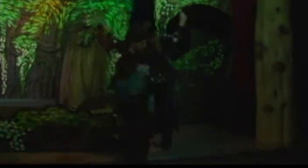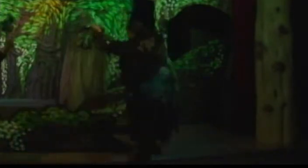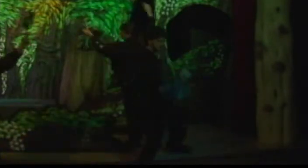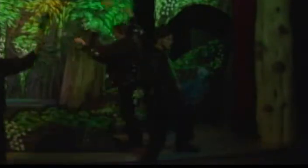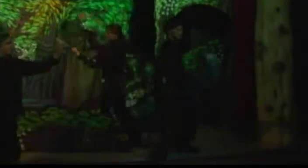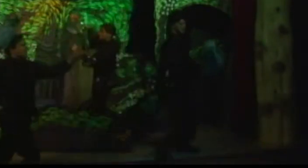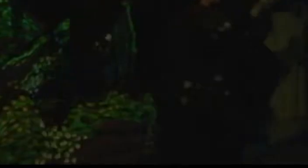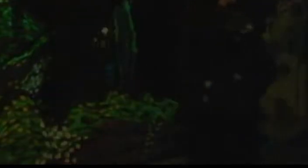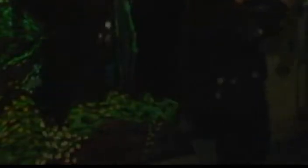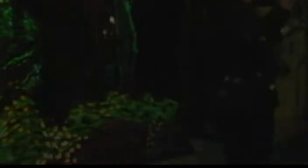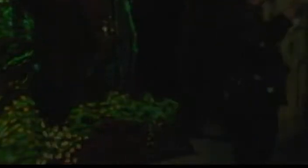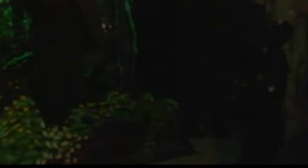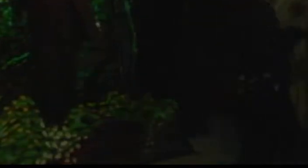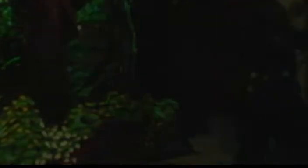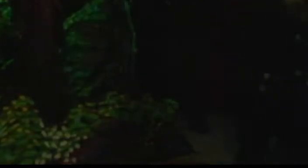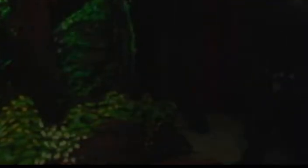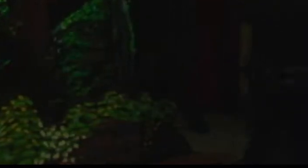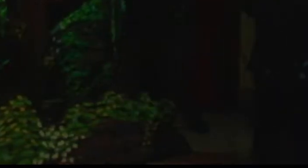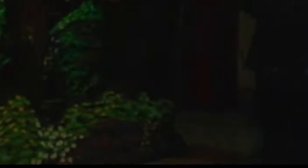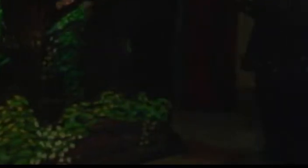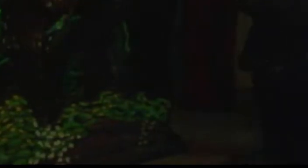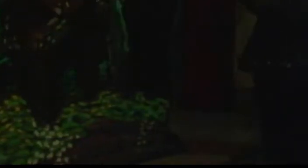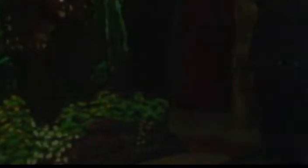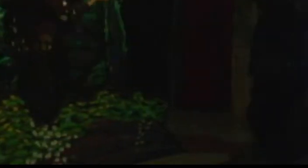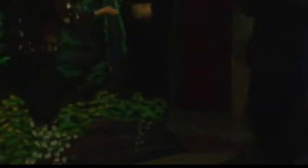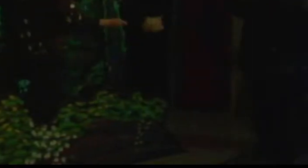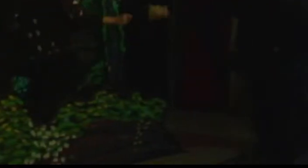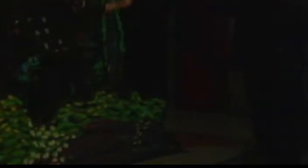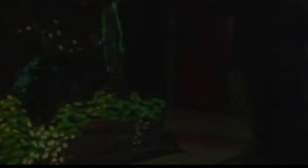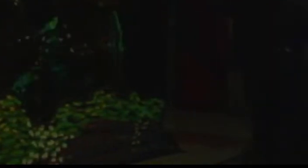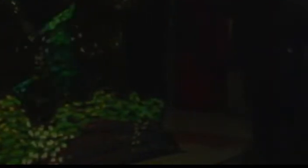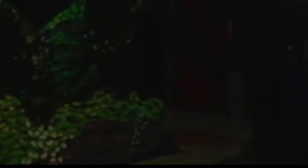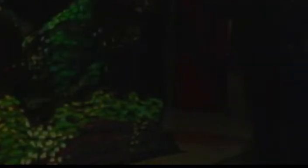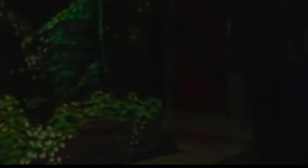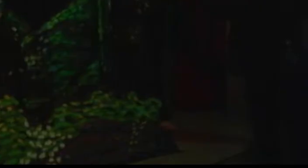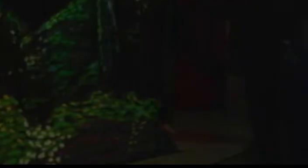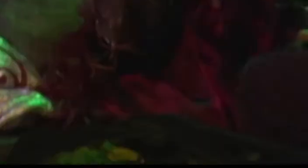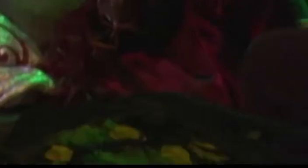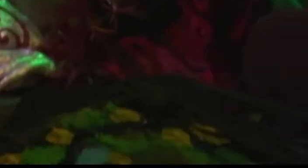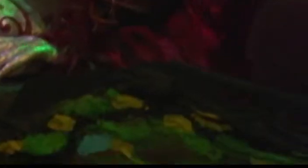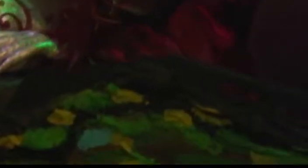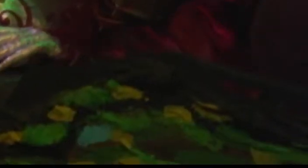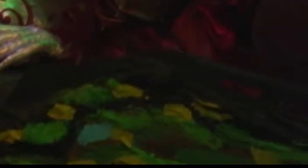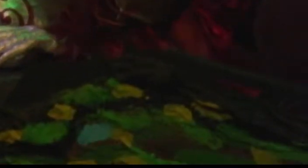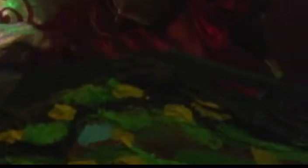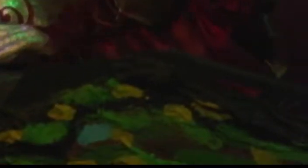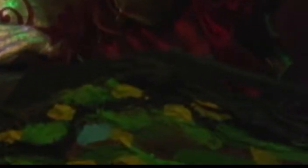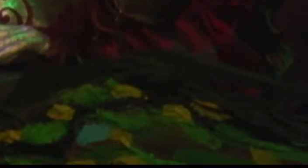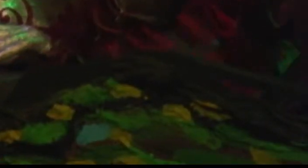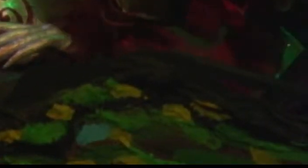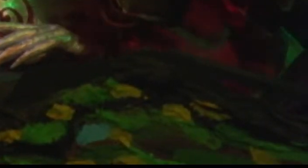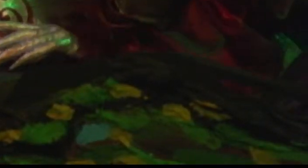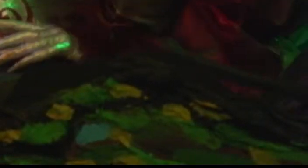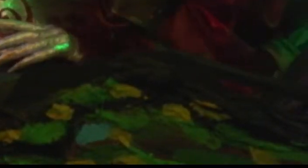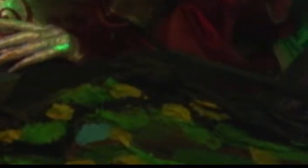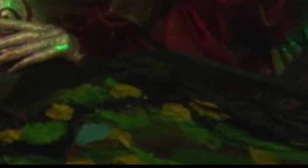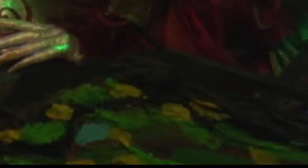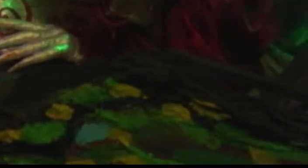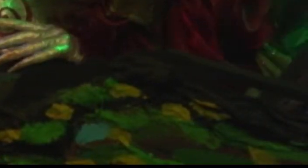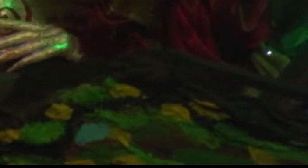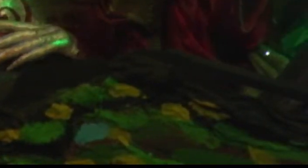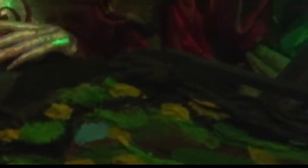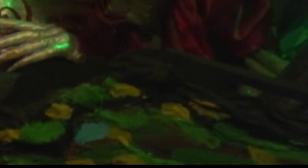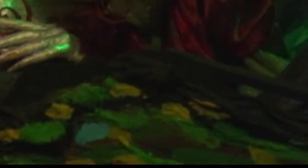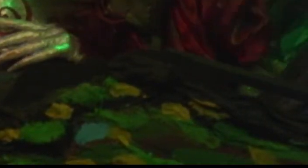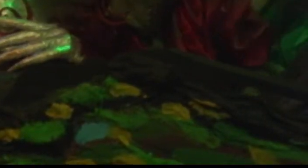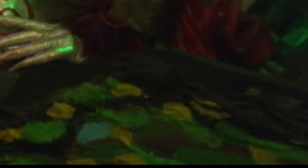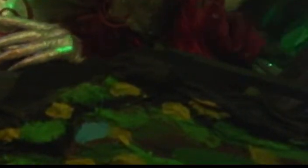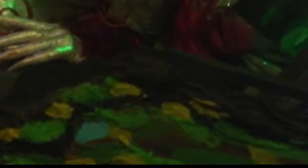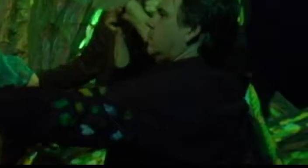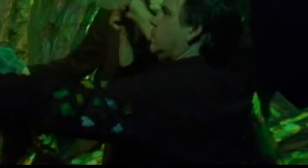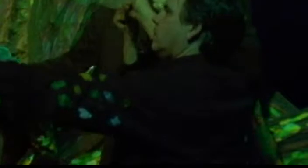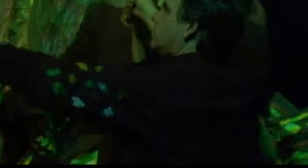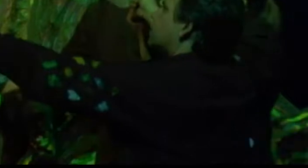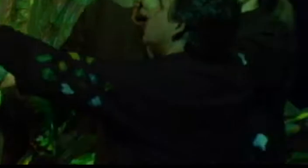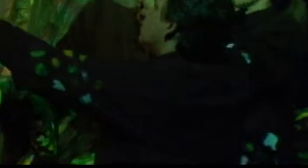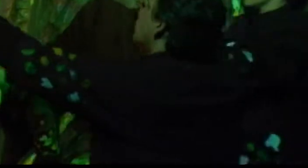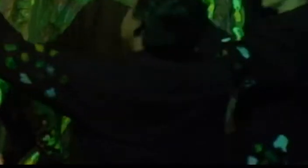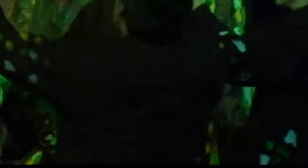Lulla, lulla,lullaby; lulla, lulla, lullaby;